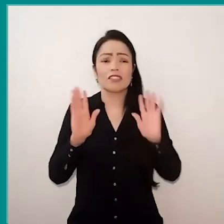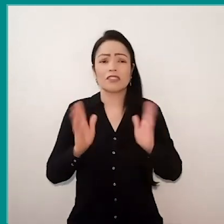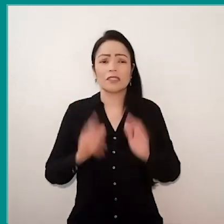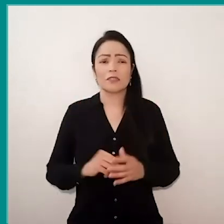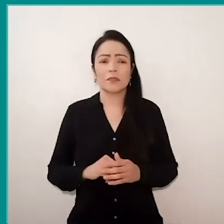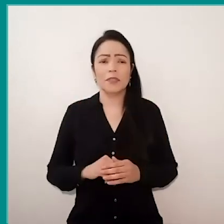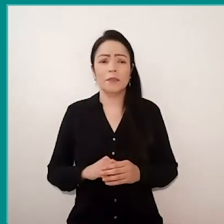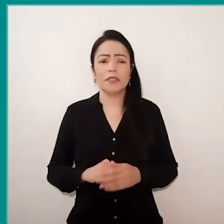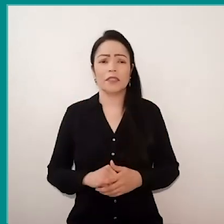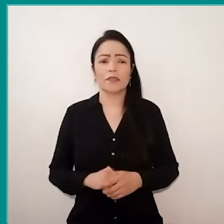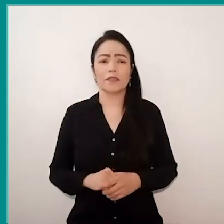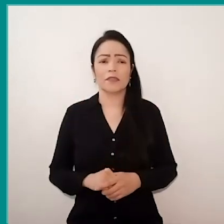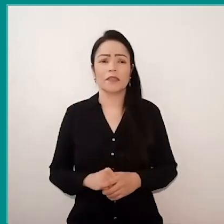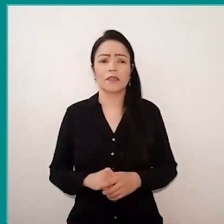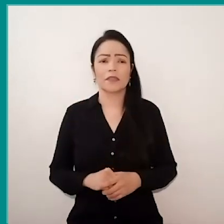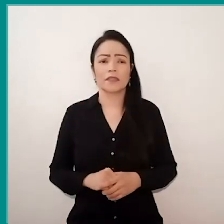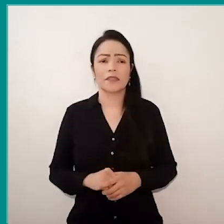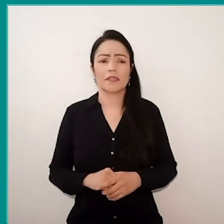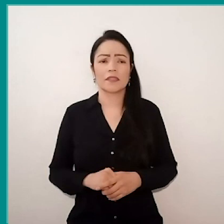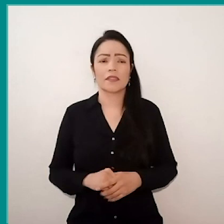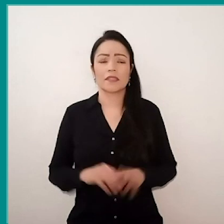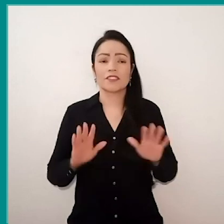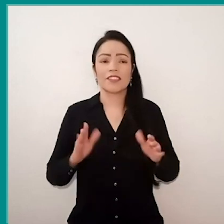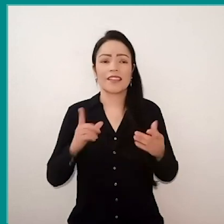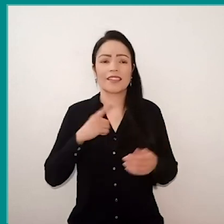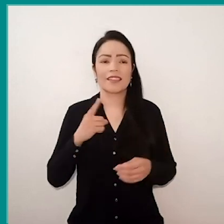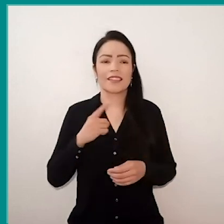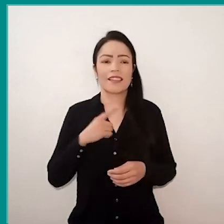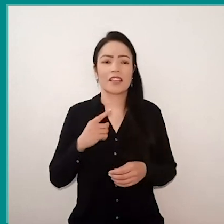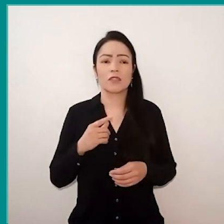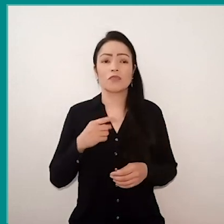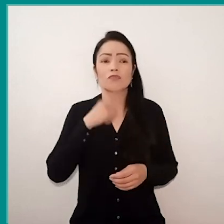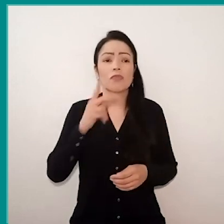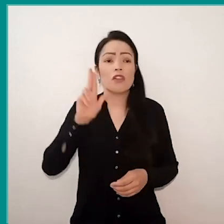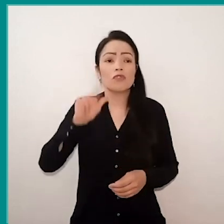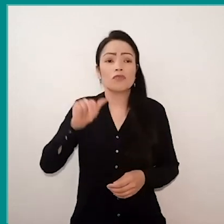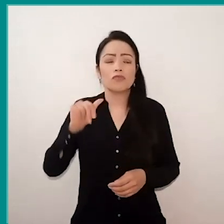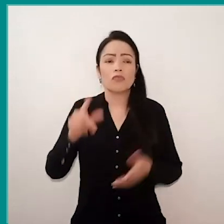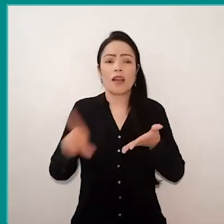we also saw each other faced with a situation that there was never passed through our minds.